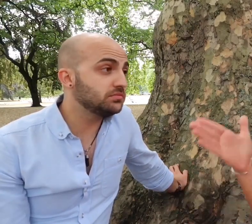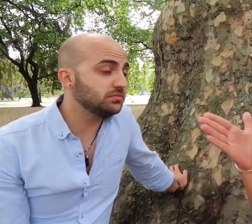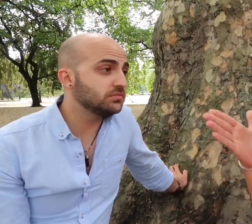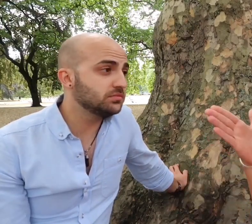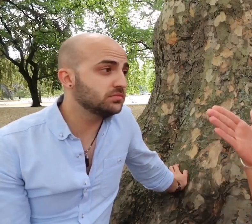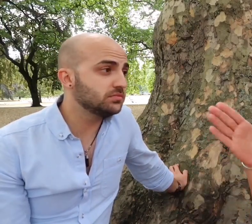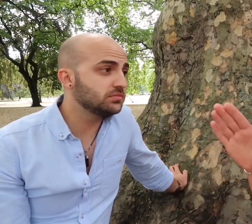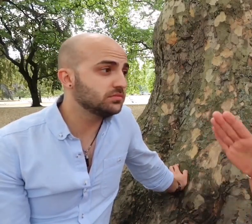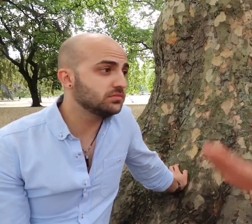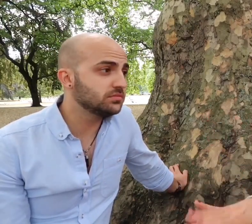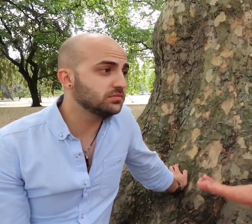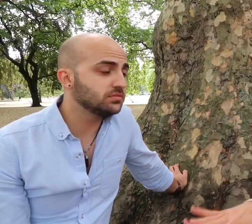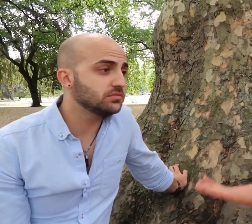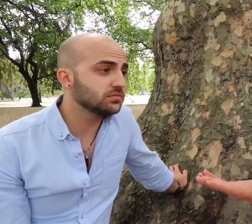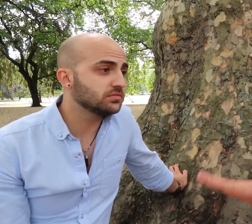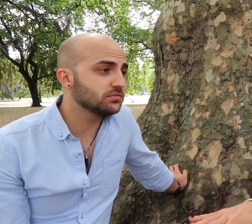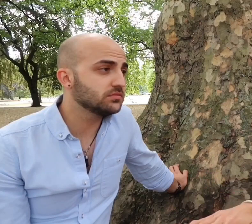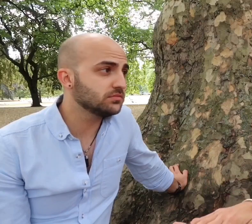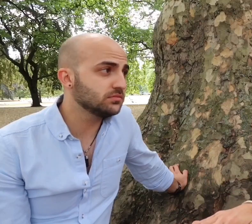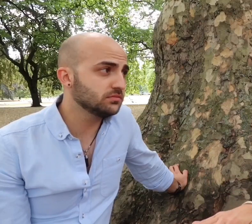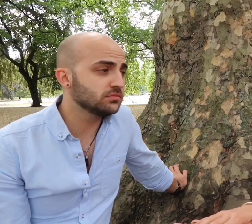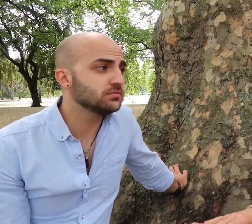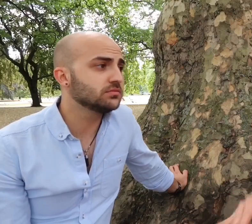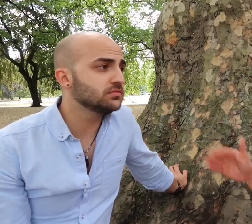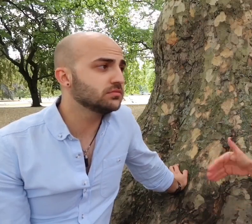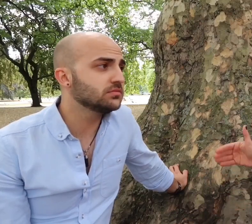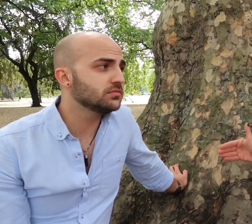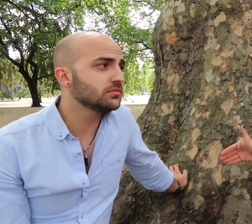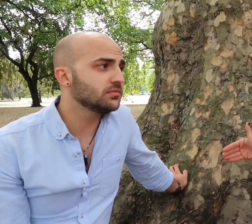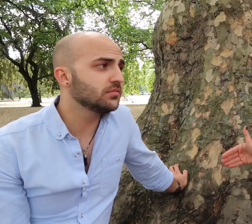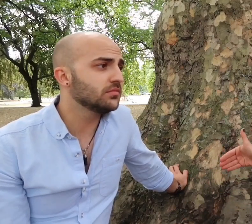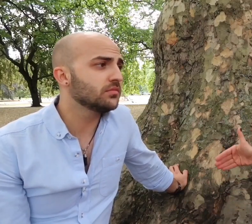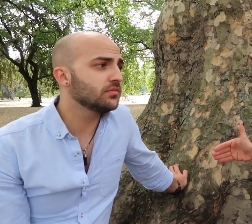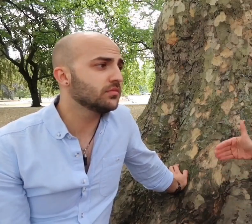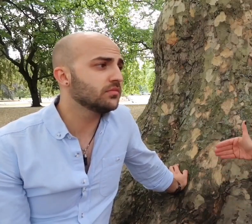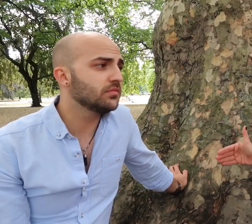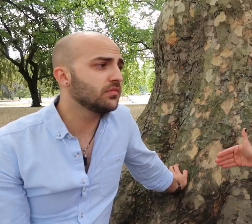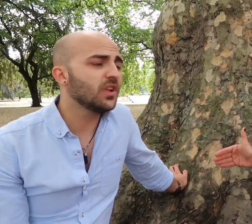there are good ways of learning and probably not so good